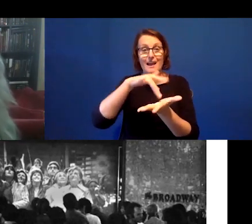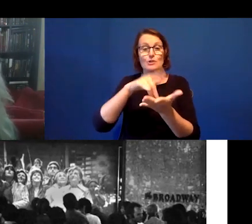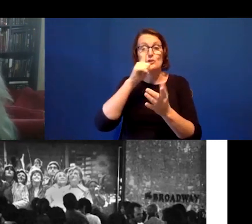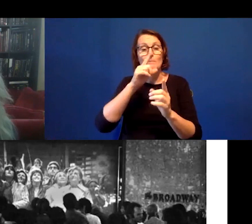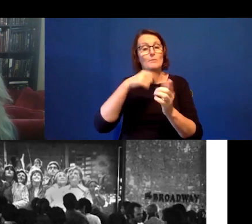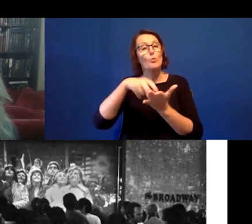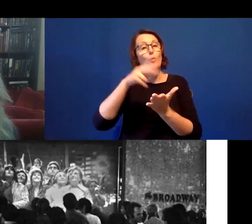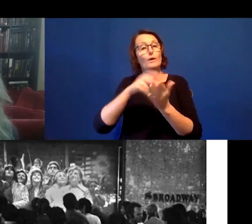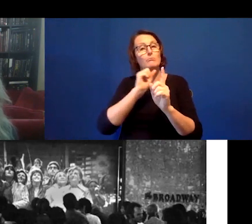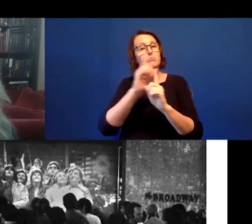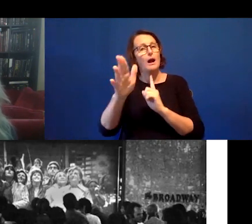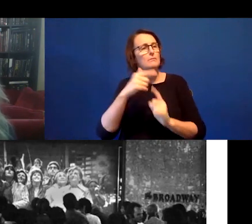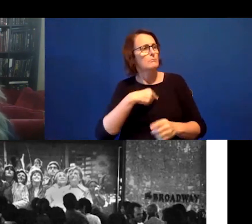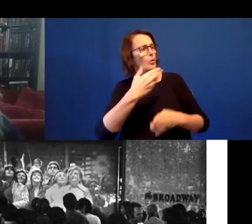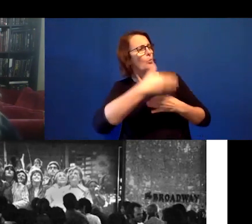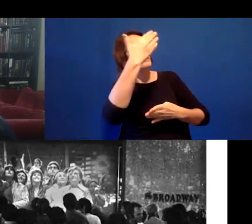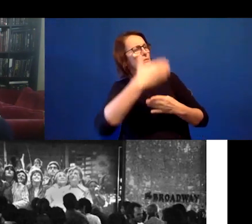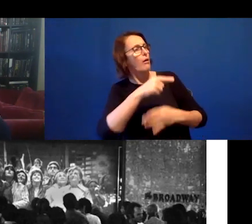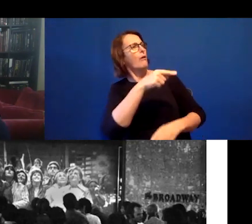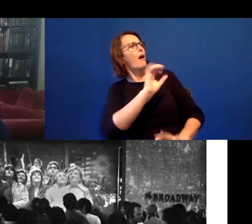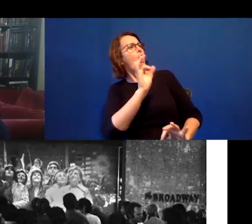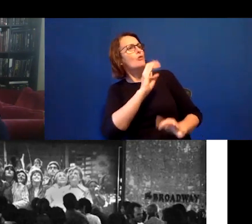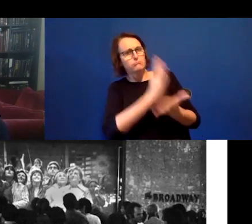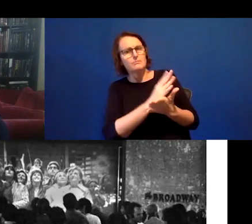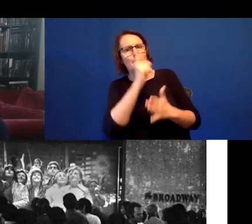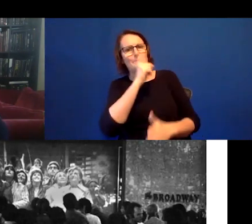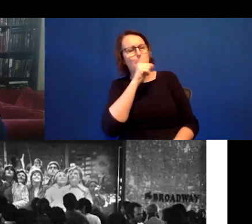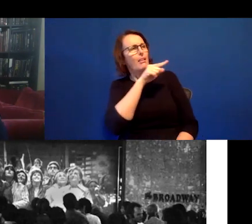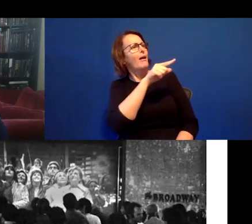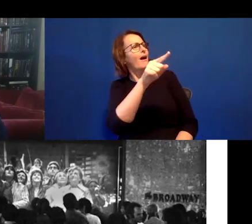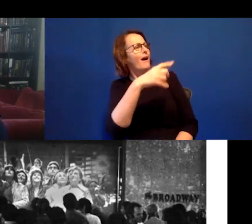weren't looking at a window, there were actually people there. And